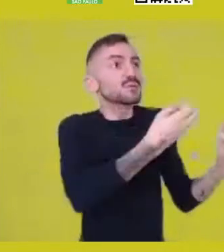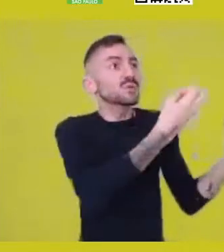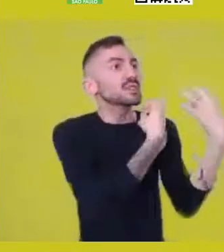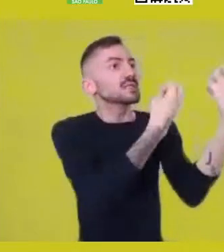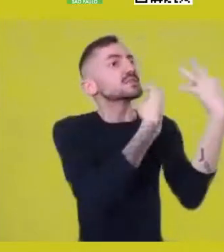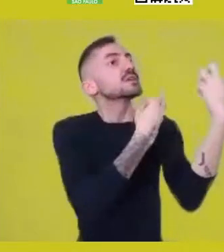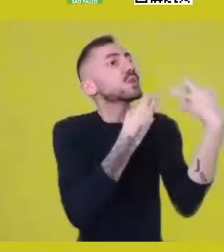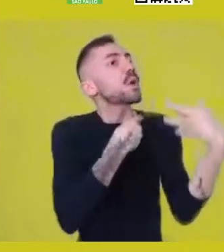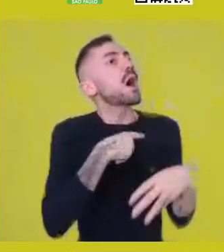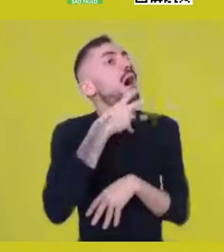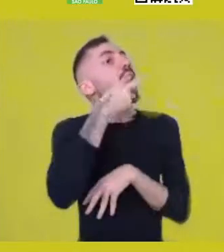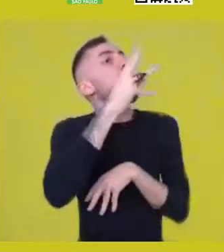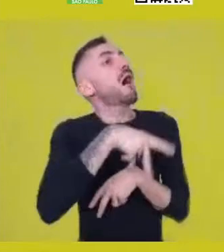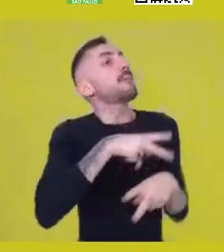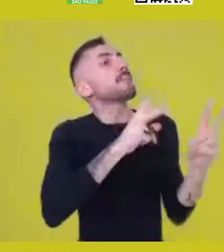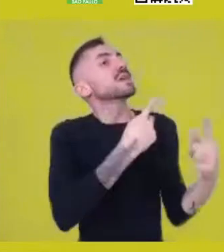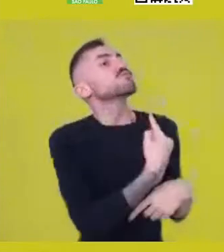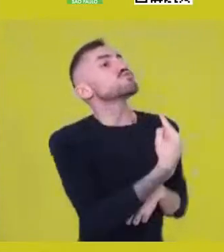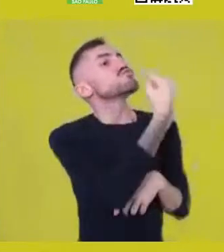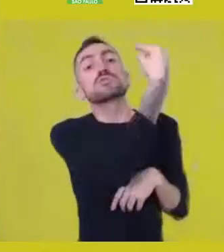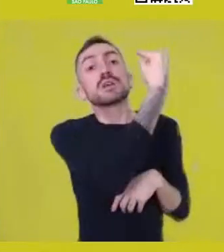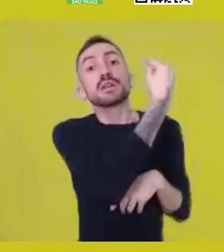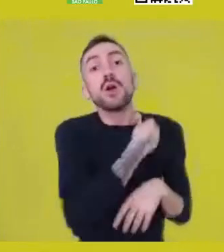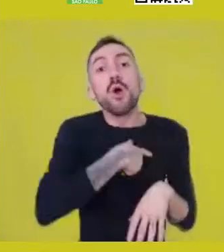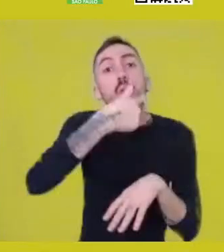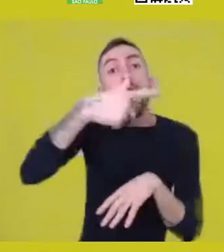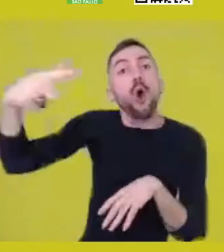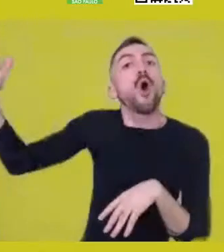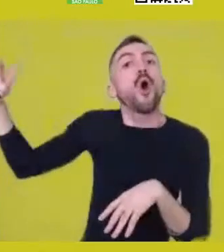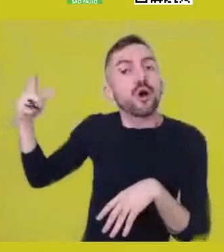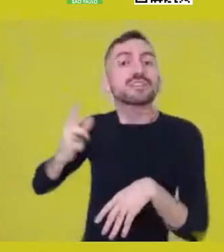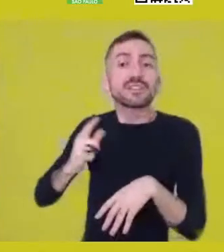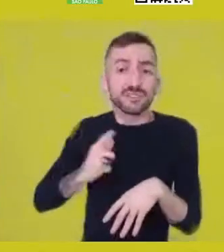this rational, Western reality